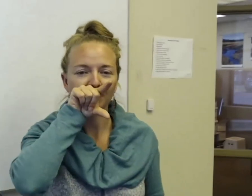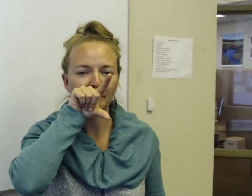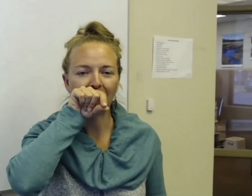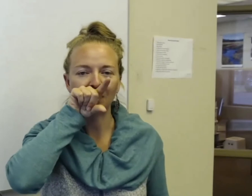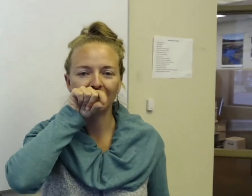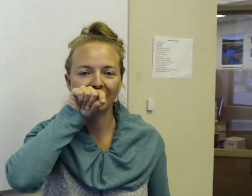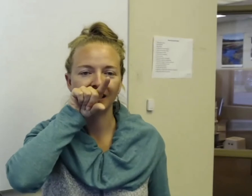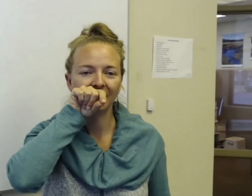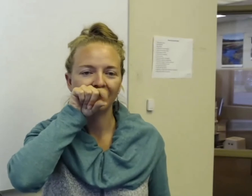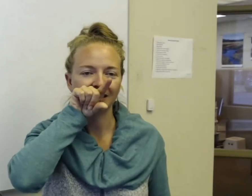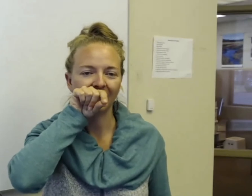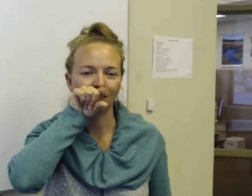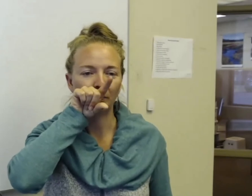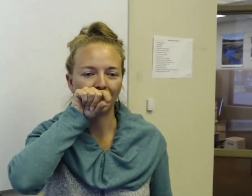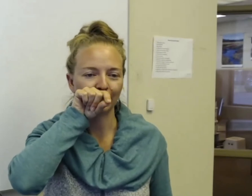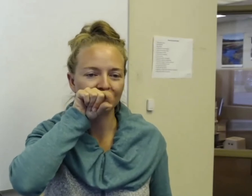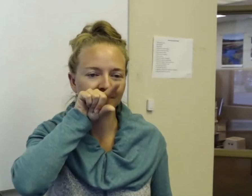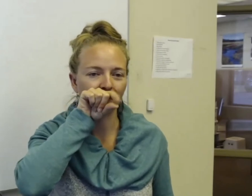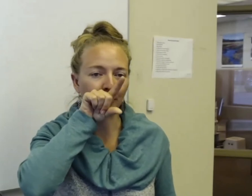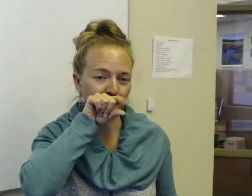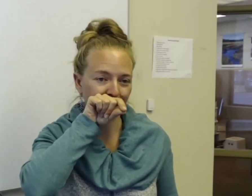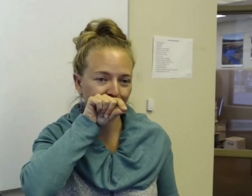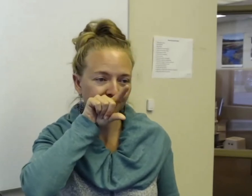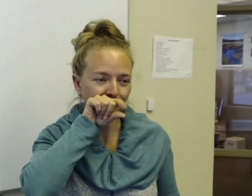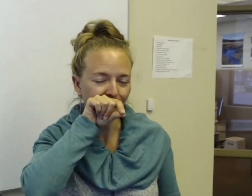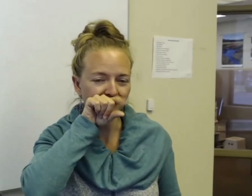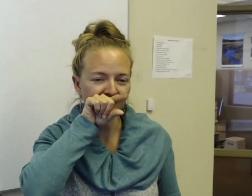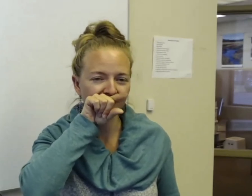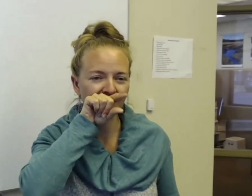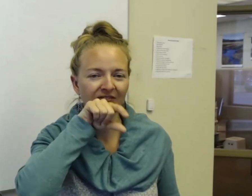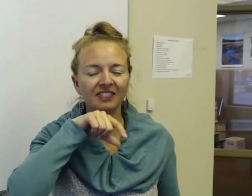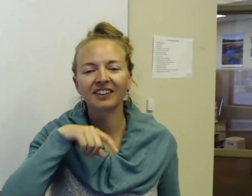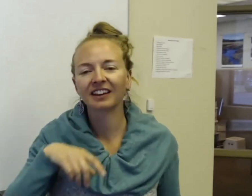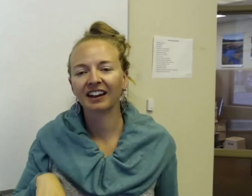of your mouth. It's got a little pecker. A bird.